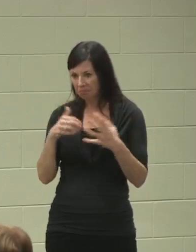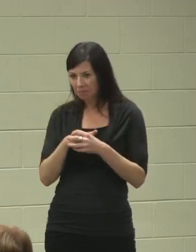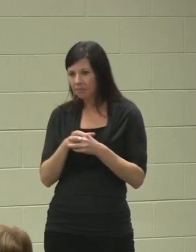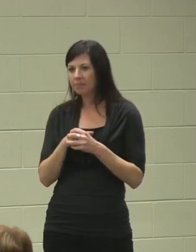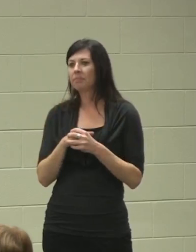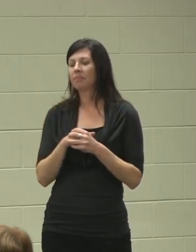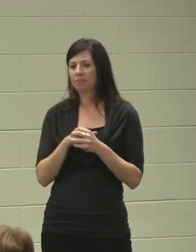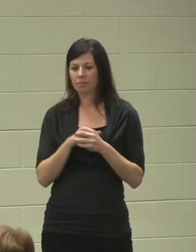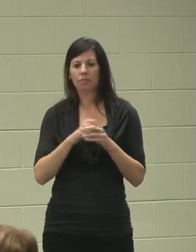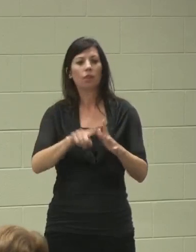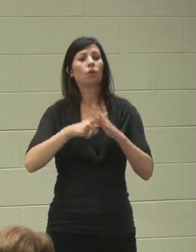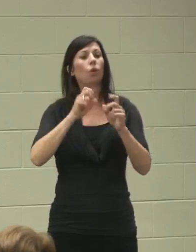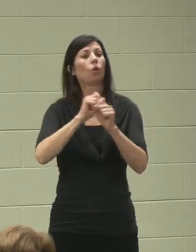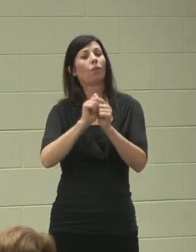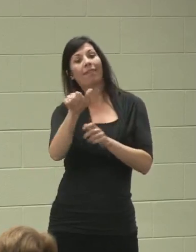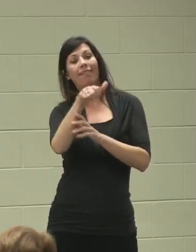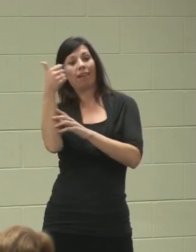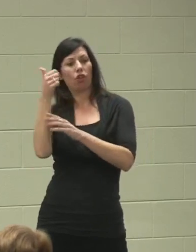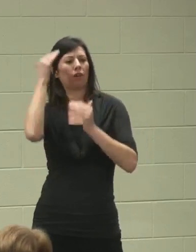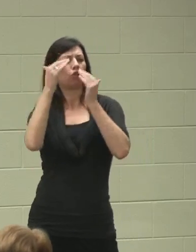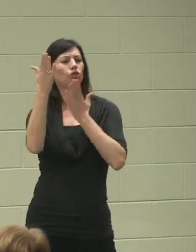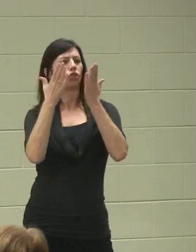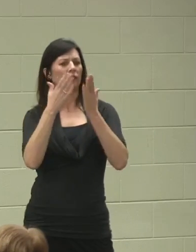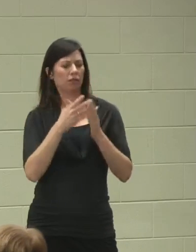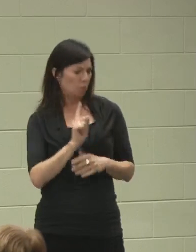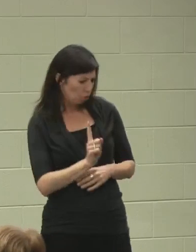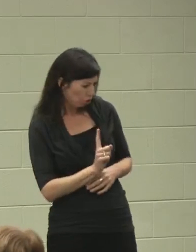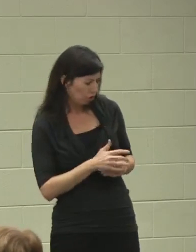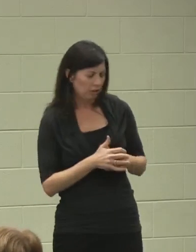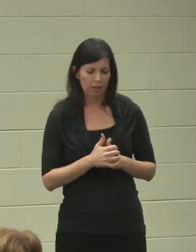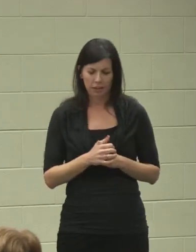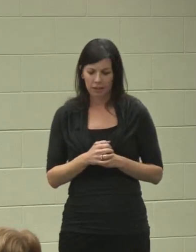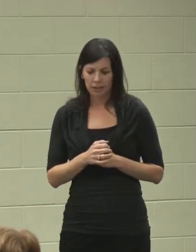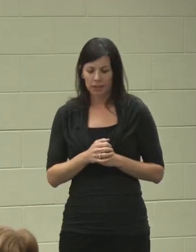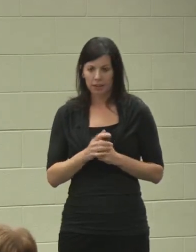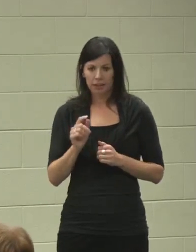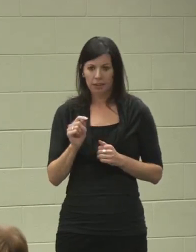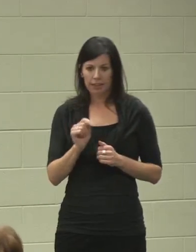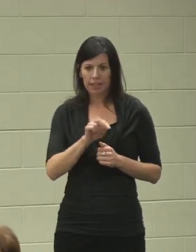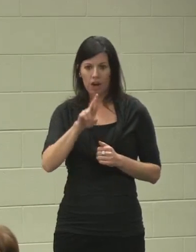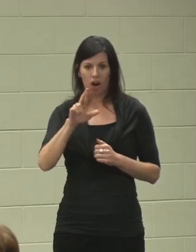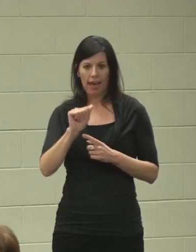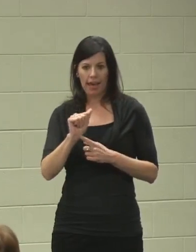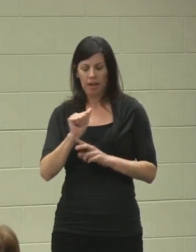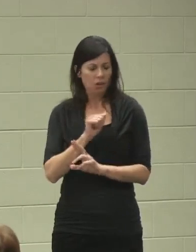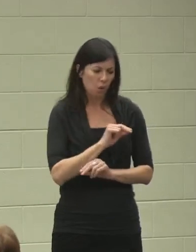with another adult service system. What was that? "That was Goodwill."